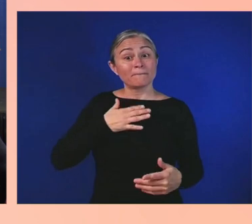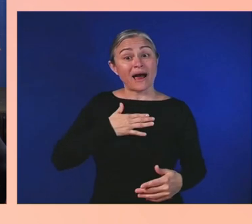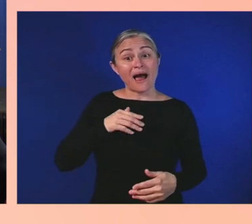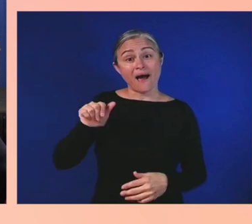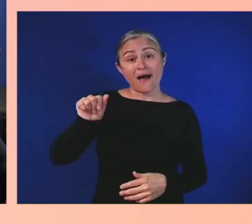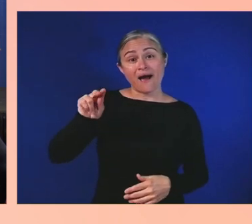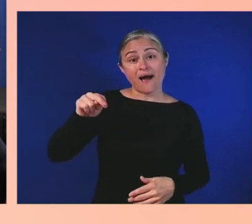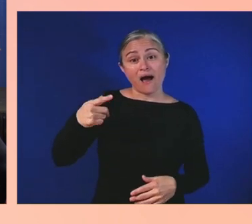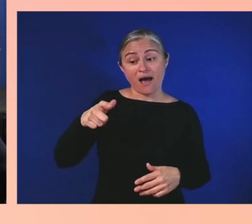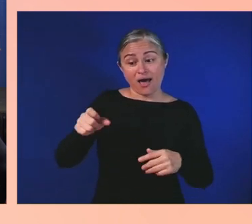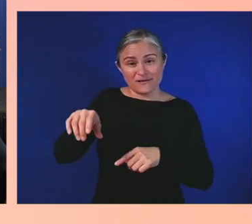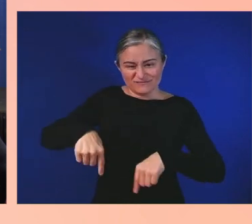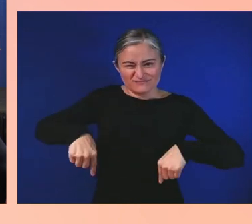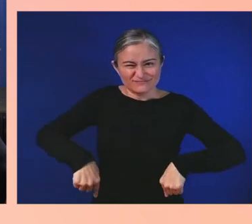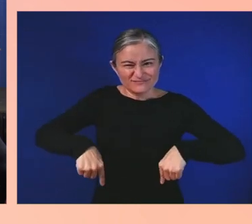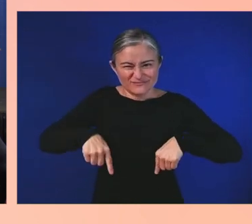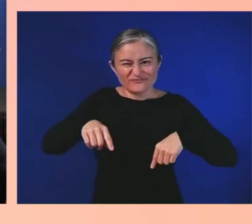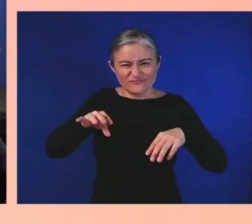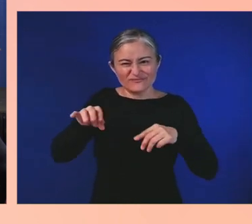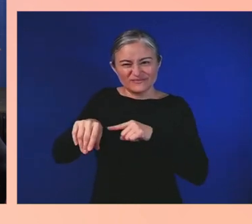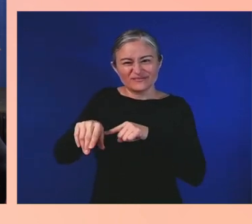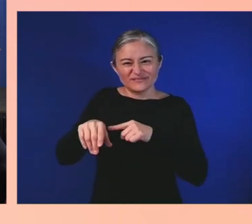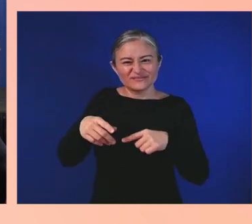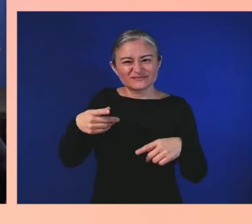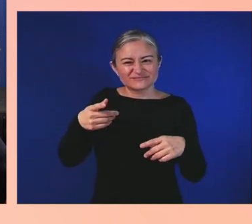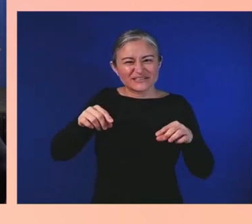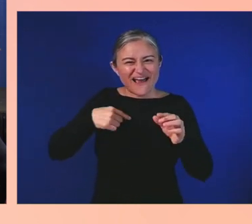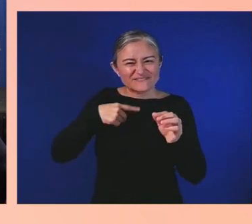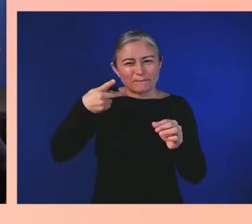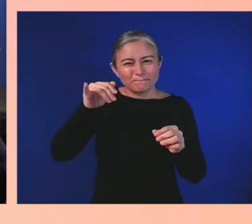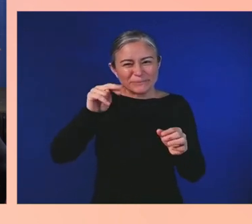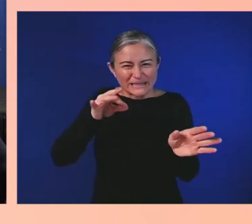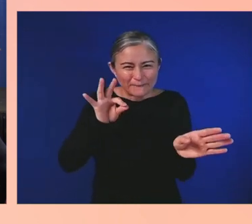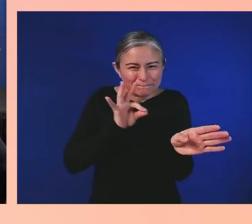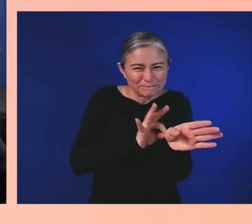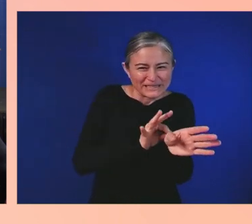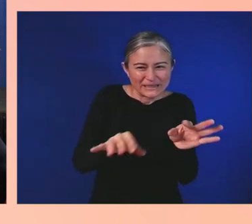so mobility is a challenge for me, personally.